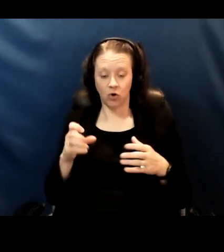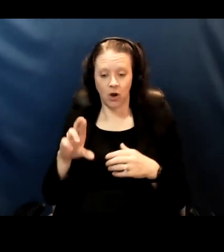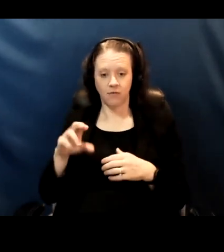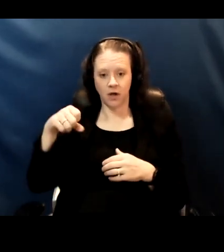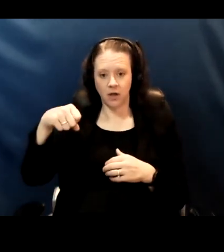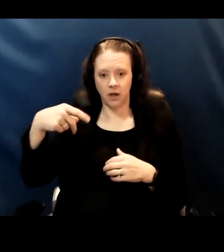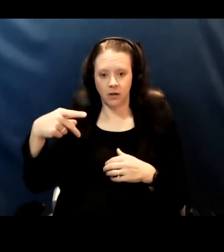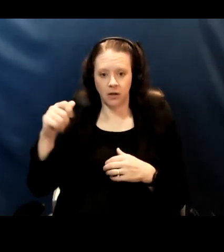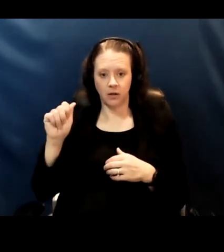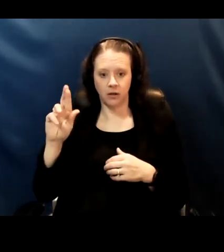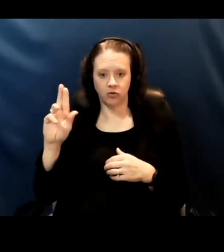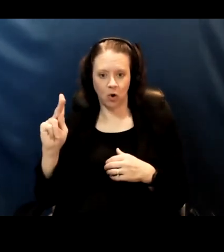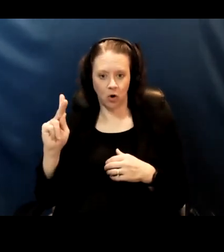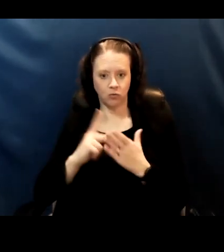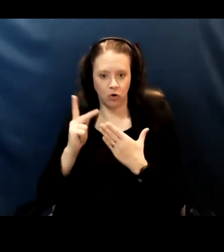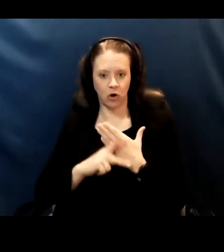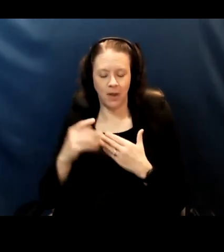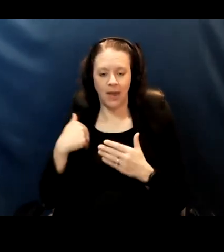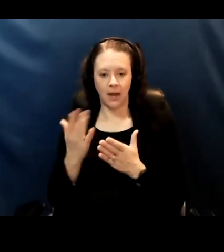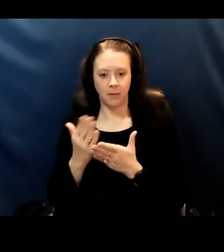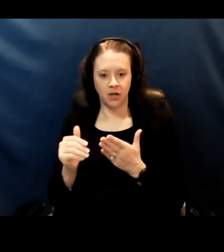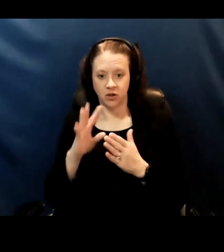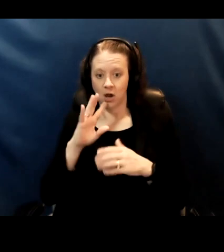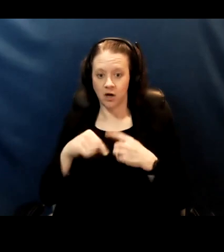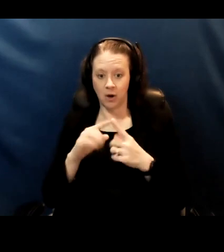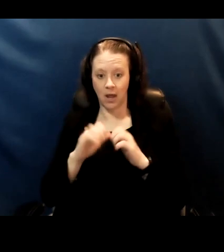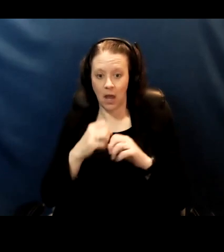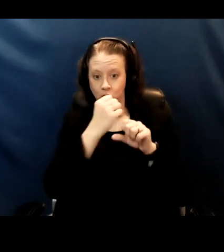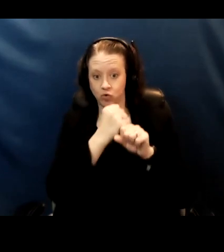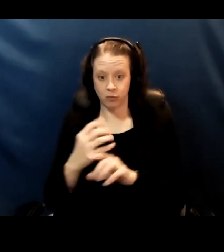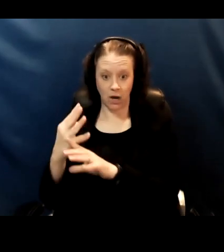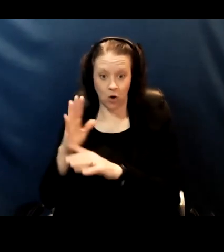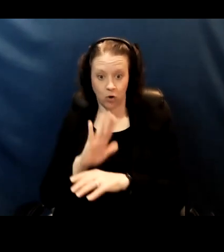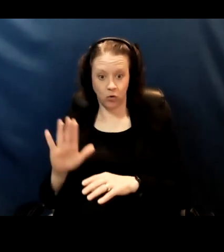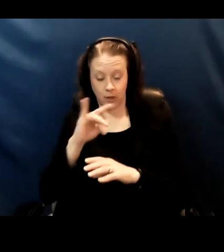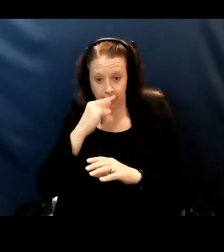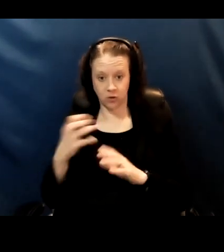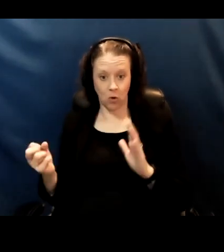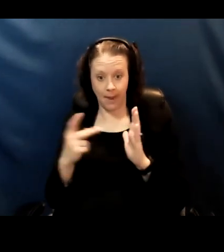did have piece talking about how to prepare kids to going back to in-person learning,